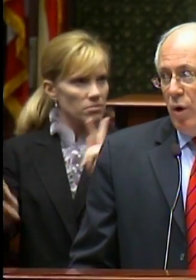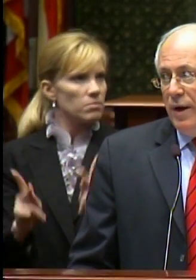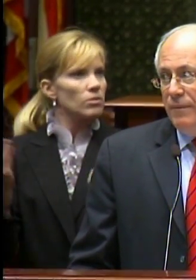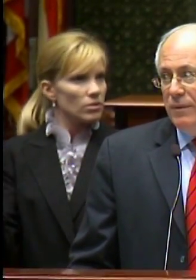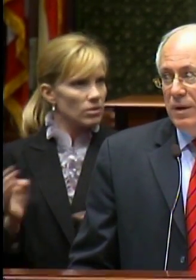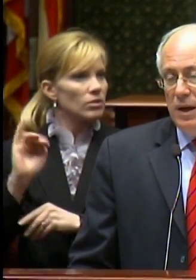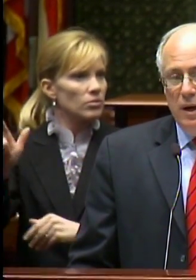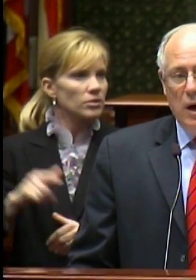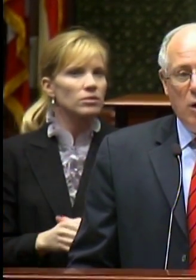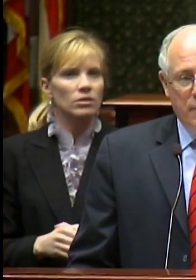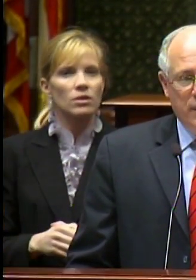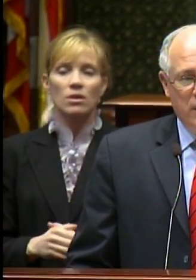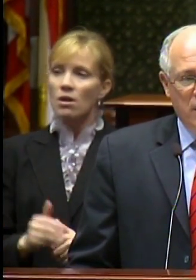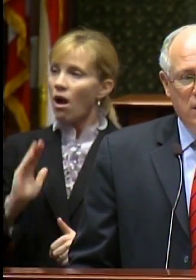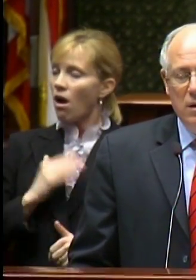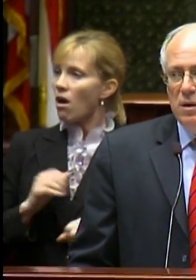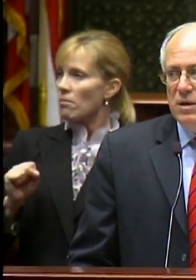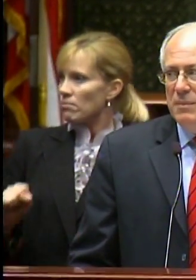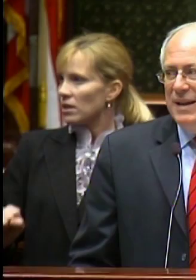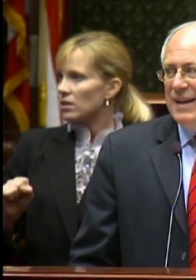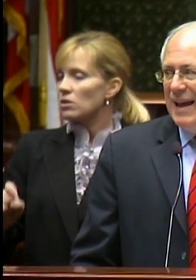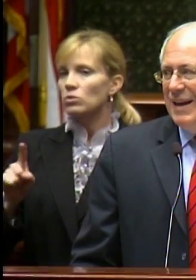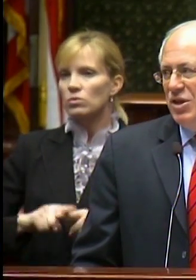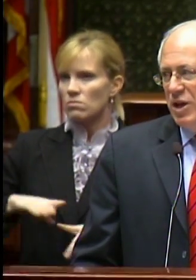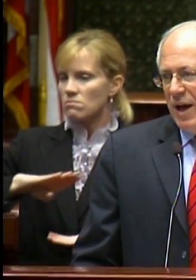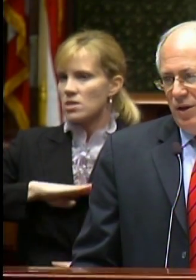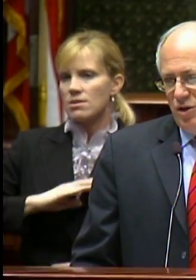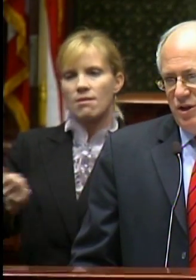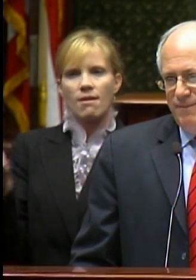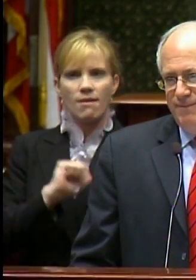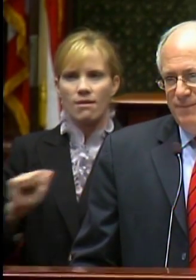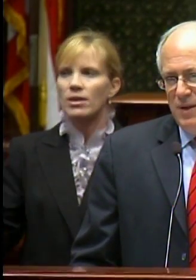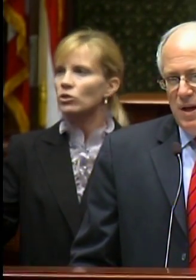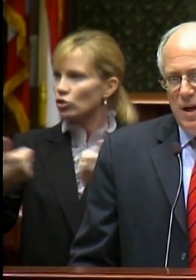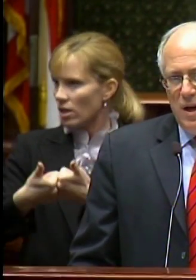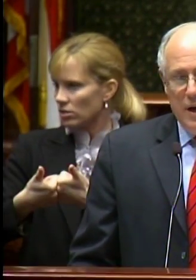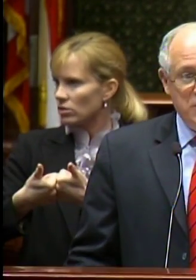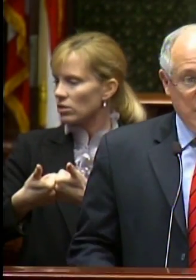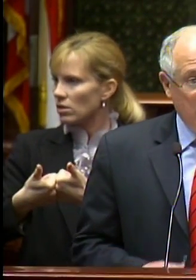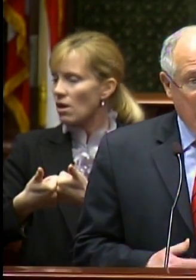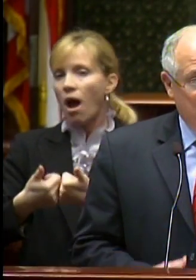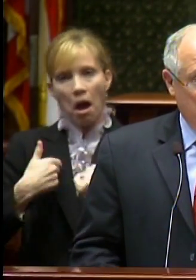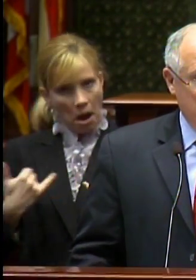Illinois, and in our ability to meet any challenge. I'm still an optimist.